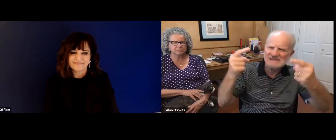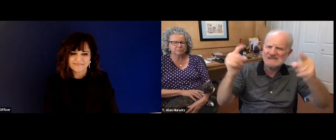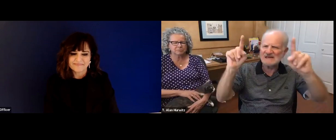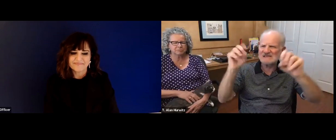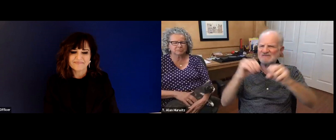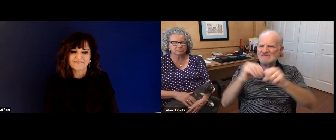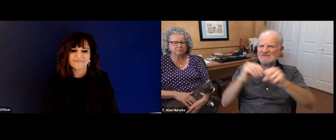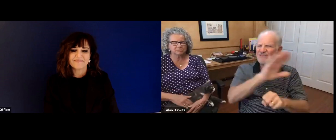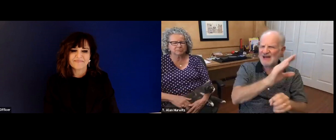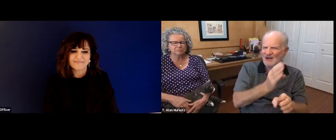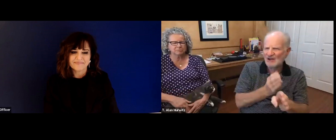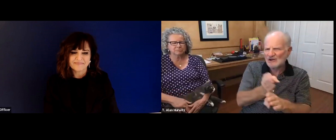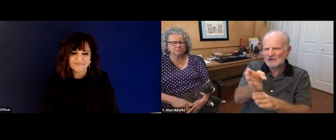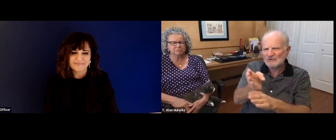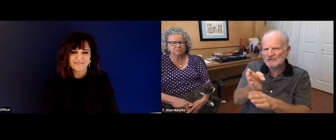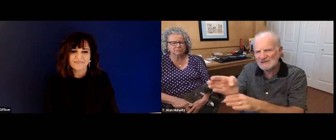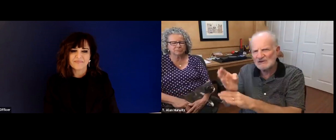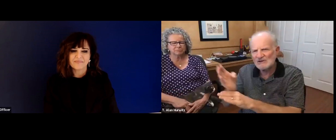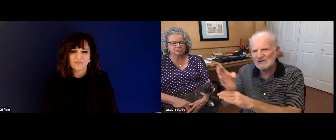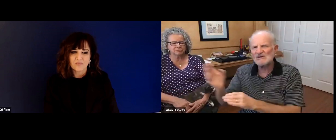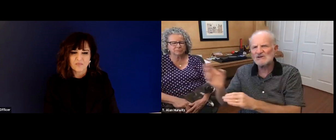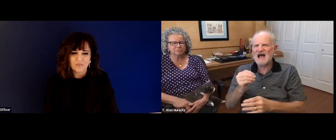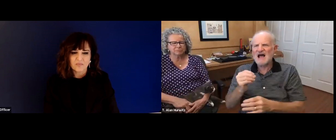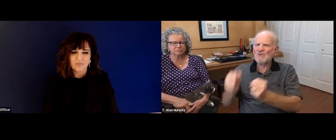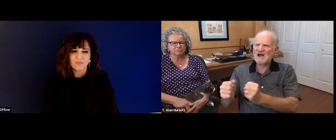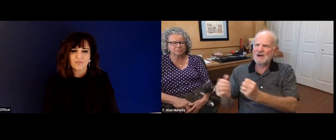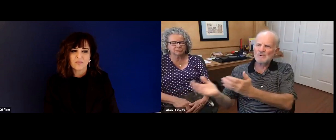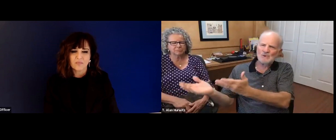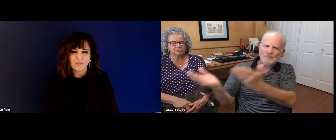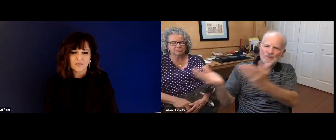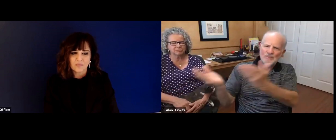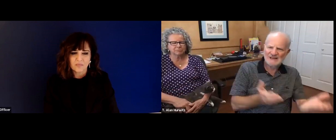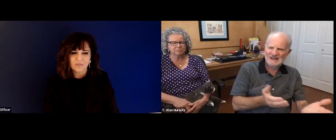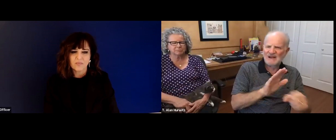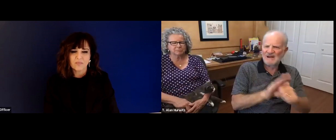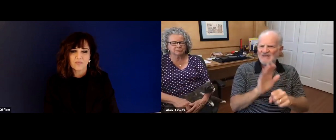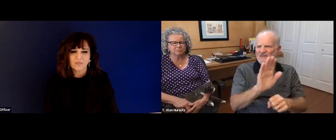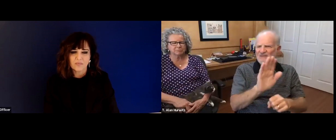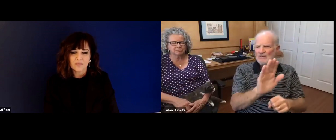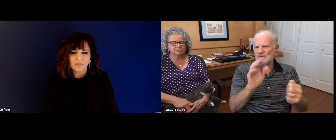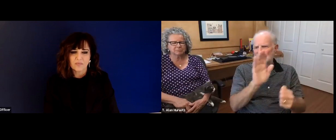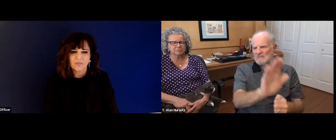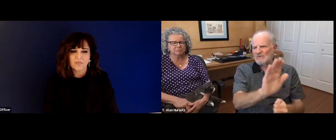to meet with a lot of different role models, deaf people who